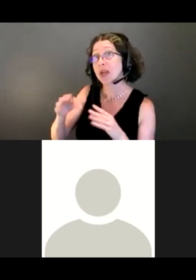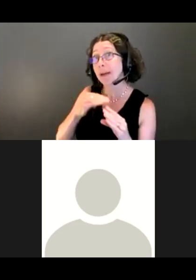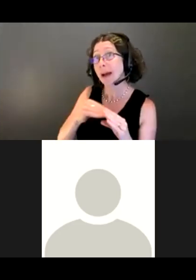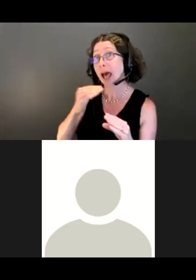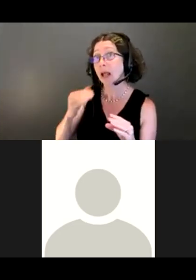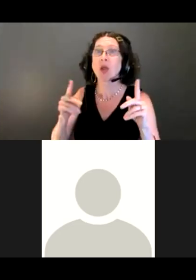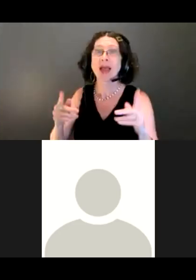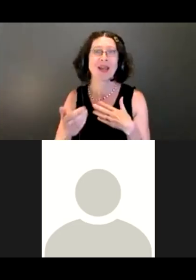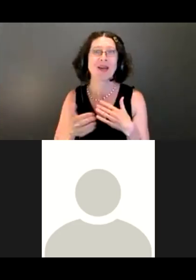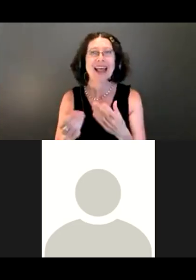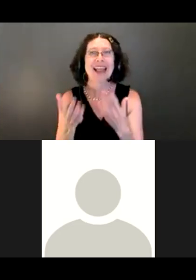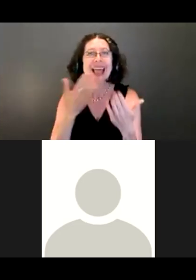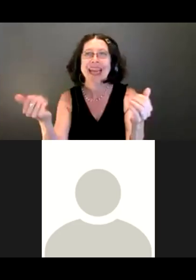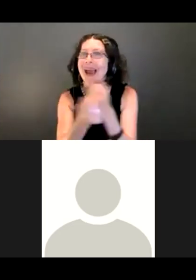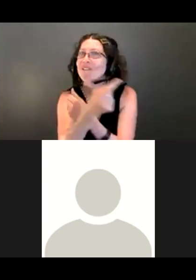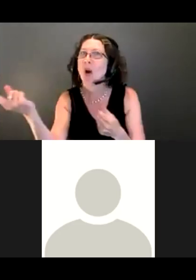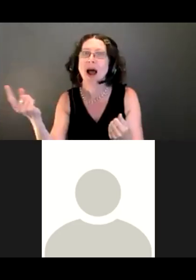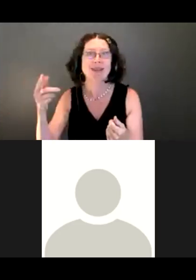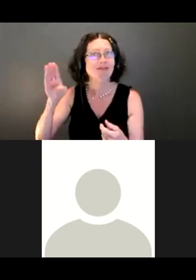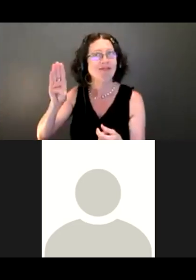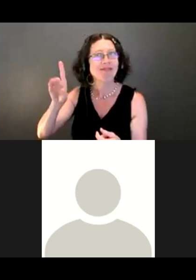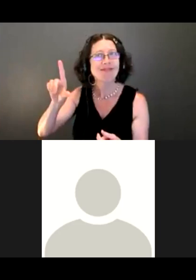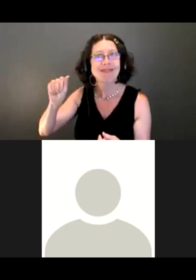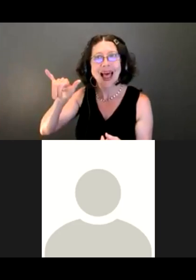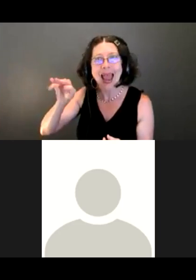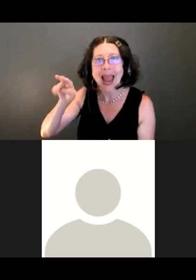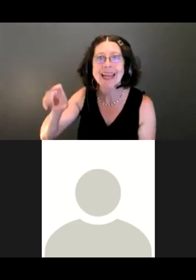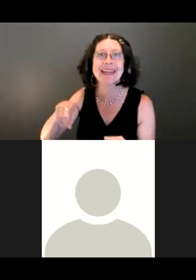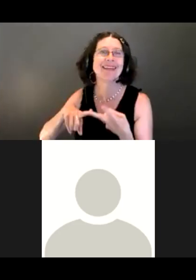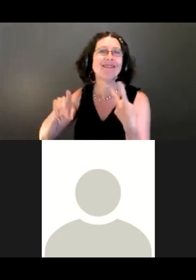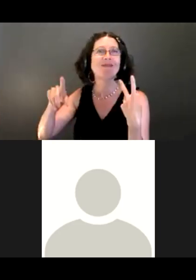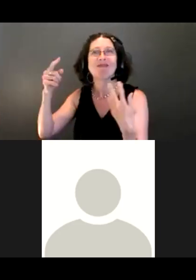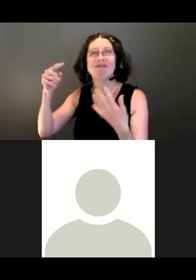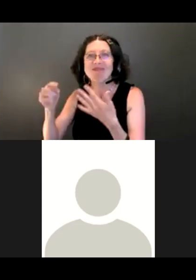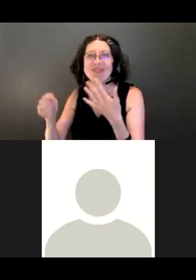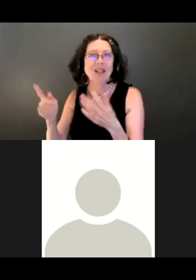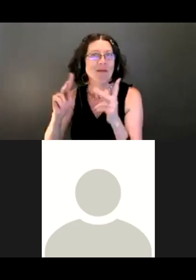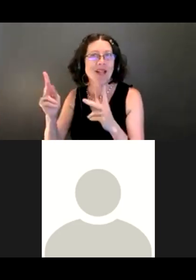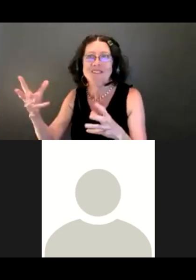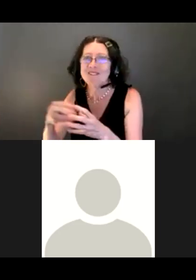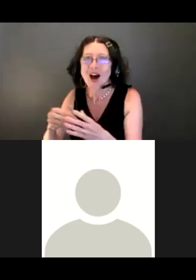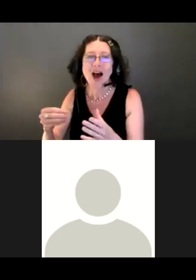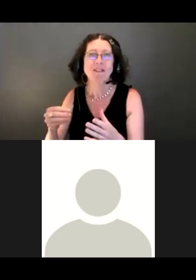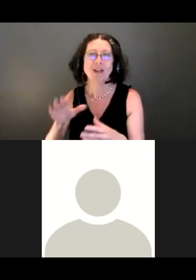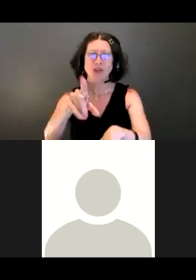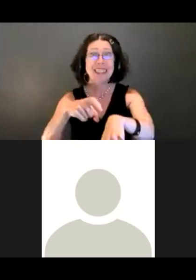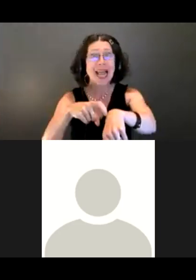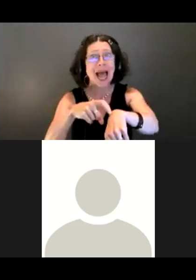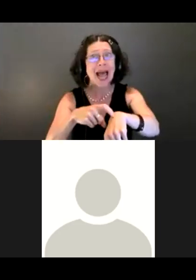I want to thank everybody who took the time to attend. I know meetings, community meetings are not always fun, but